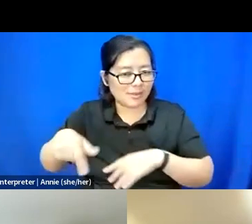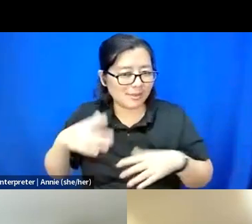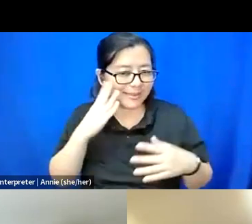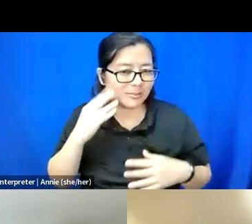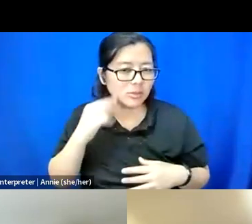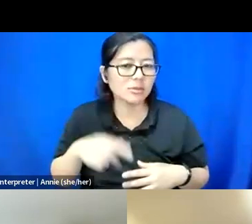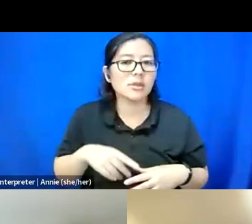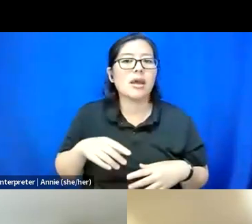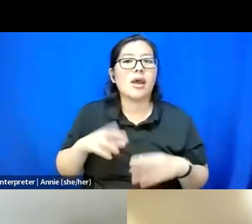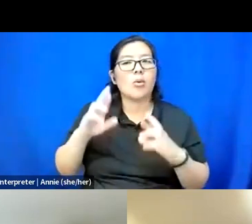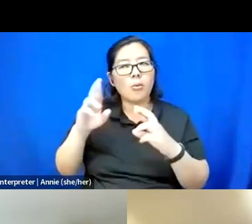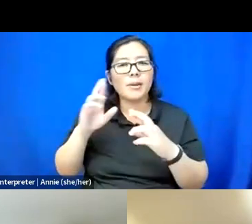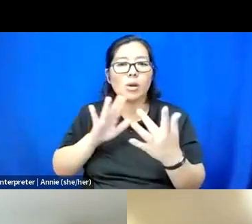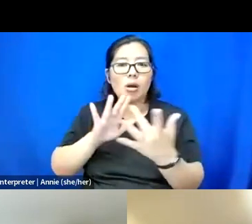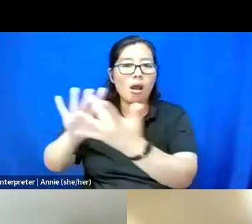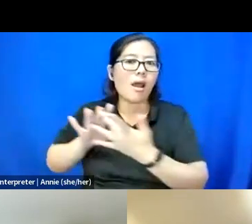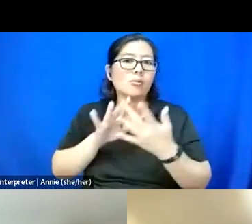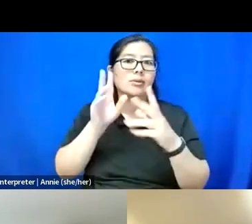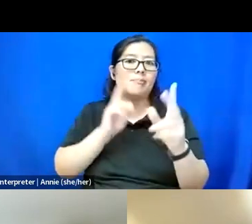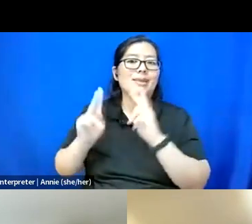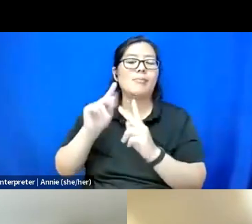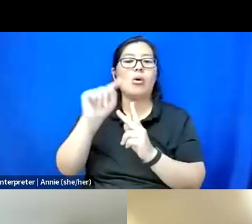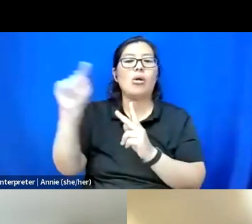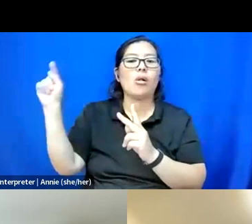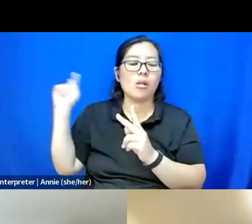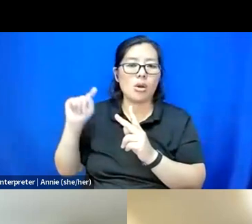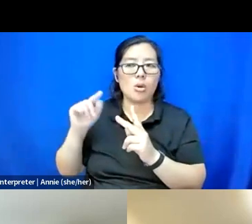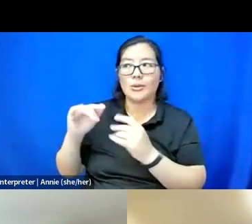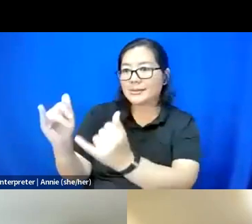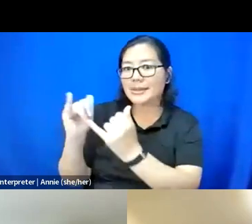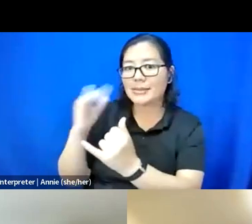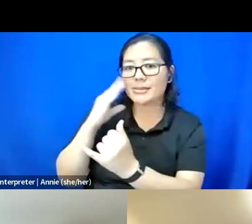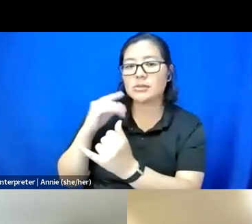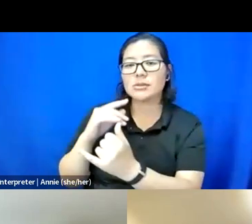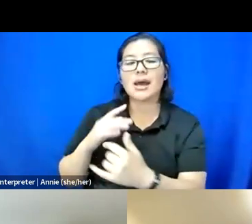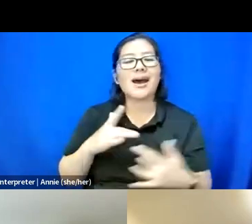Because I find a lot of the times I reach more photographers than just disabled photographers